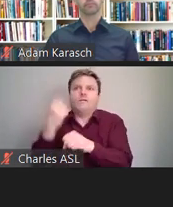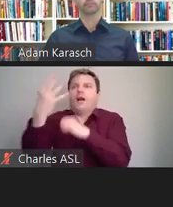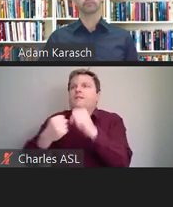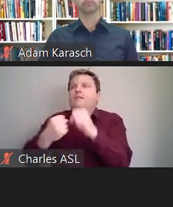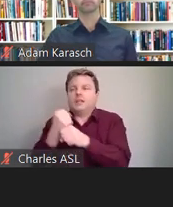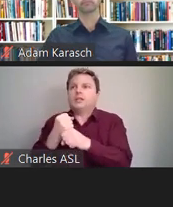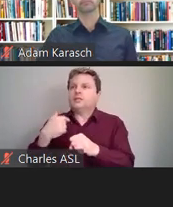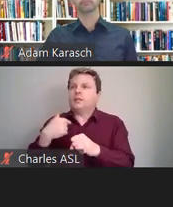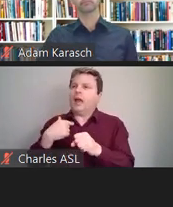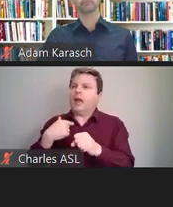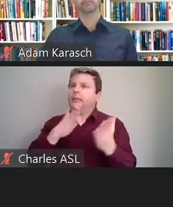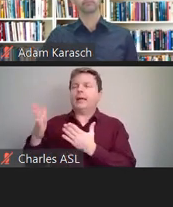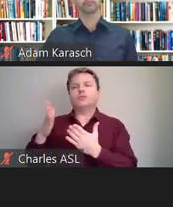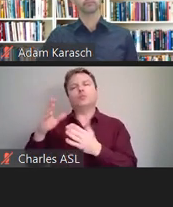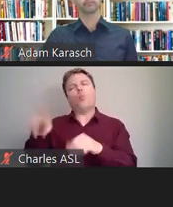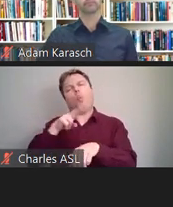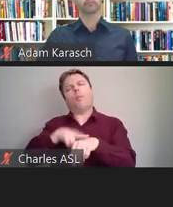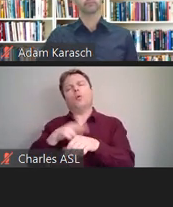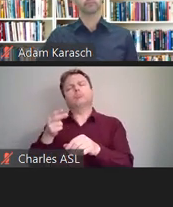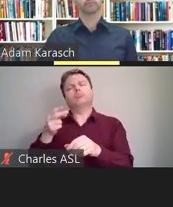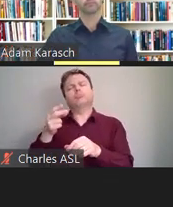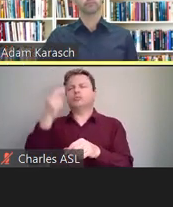They can get emotional distress damages.